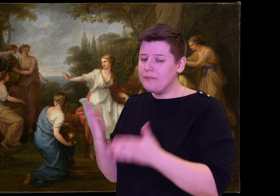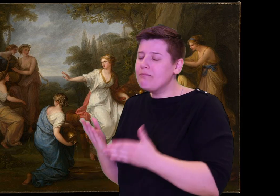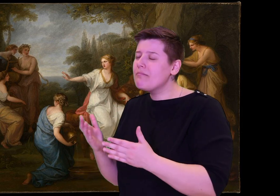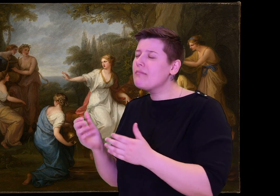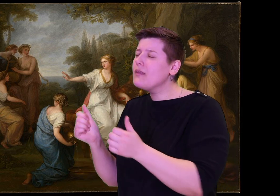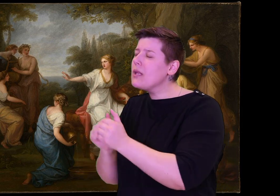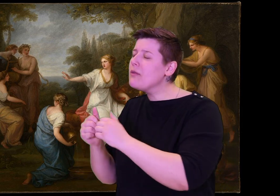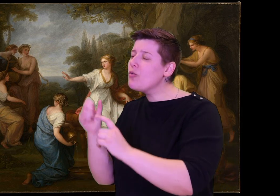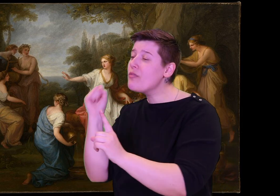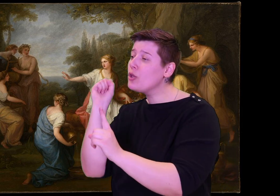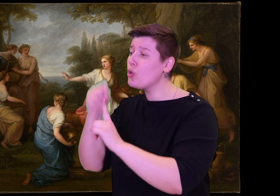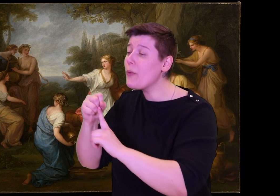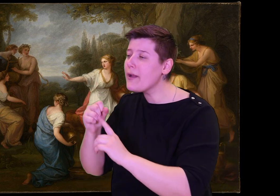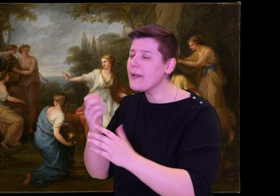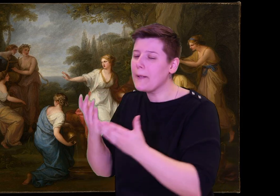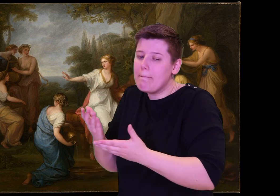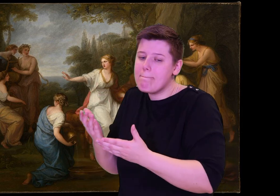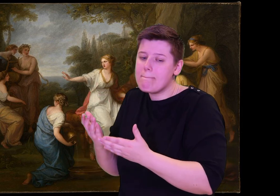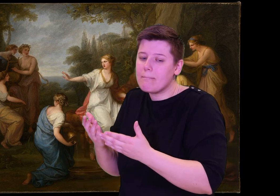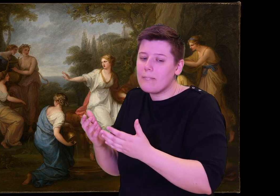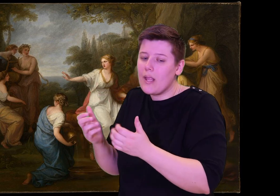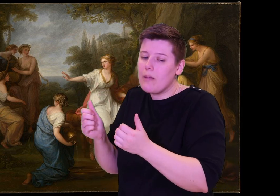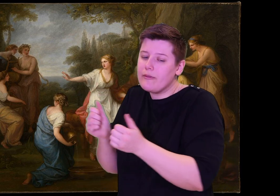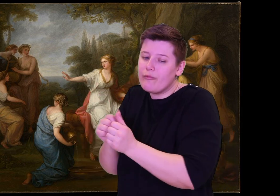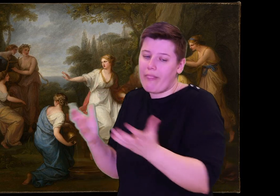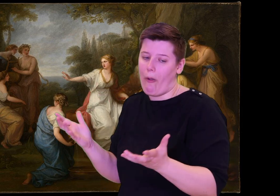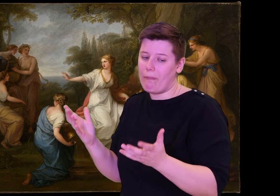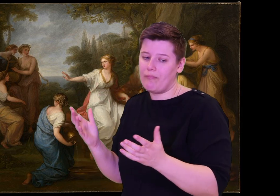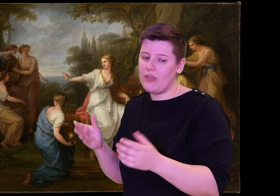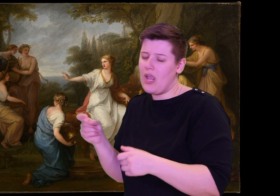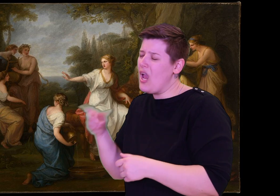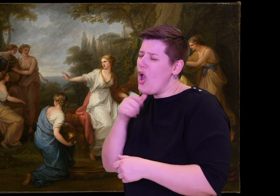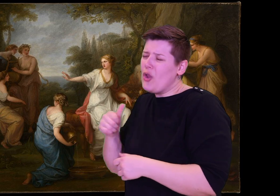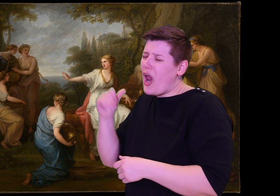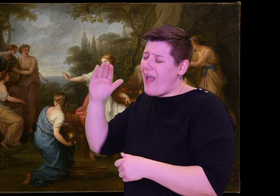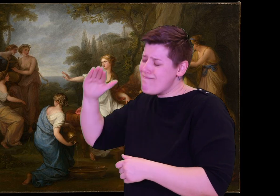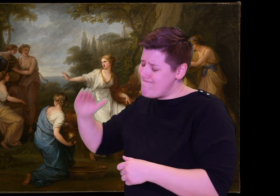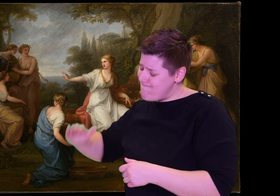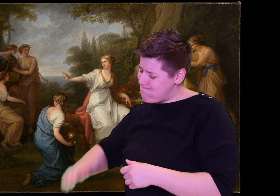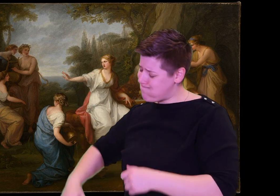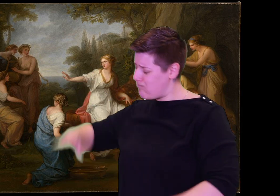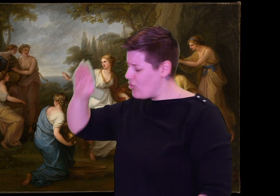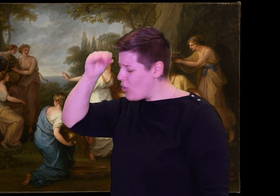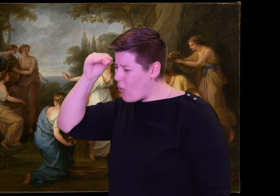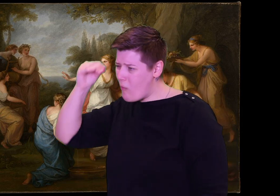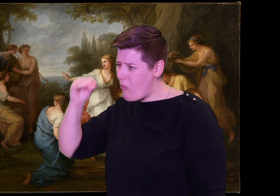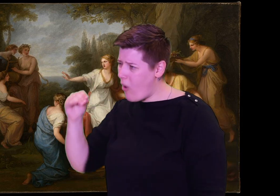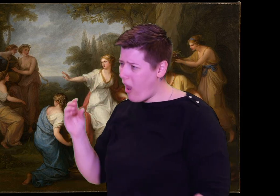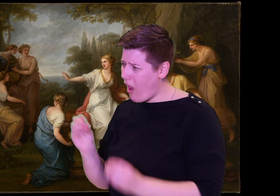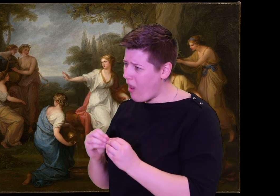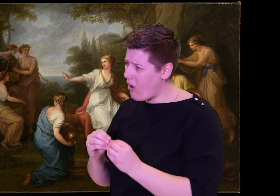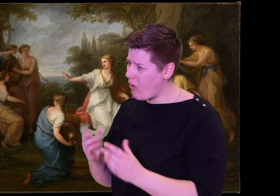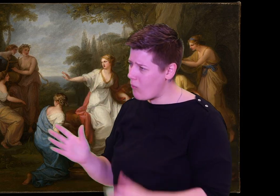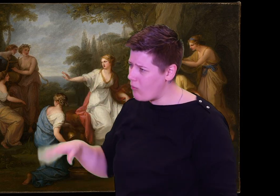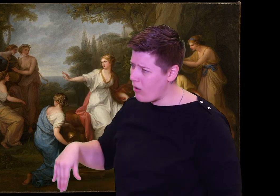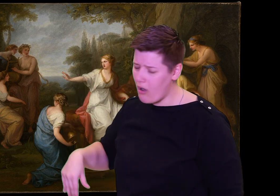When this is done, consider deeply how you might be able to kill the suitors in your halls--